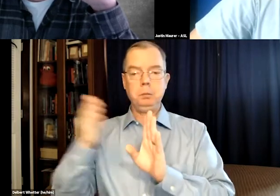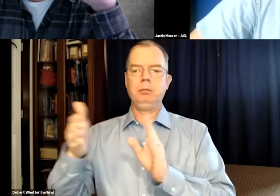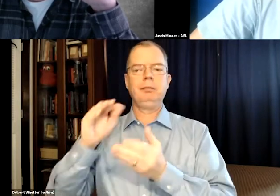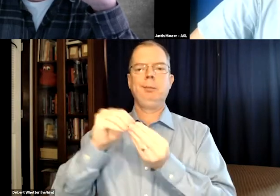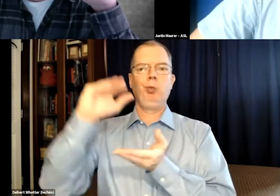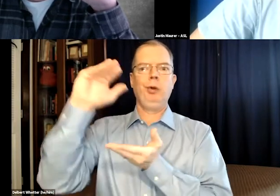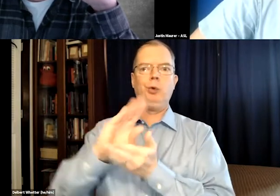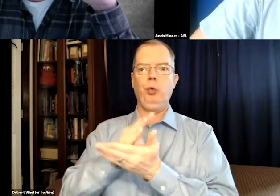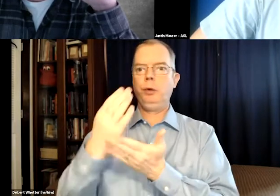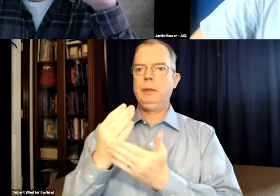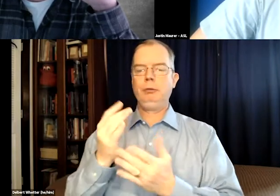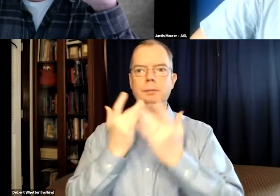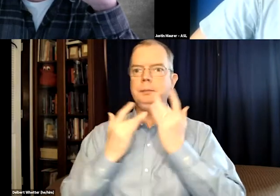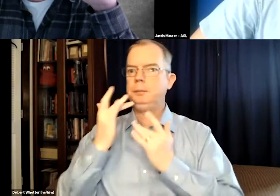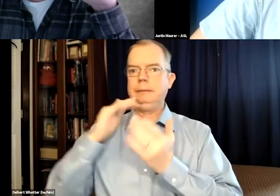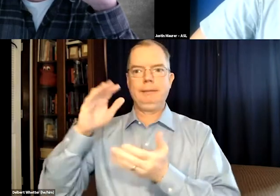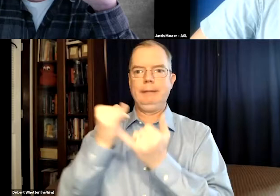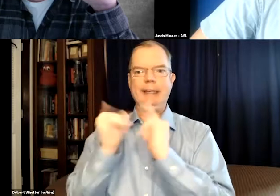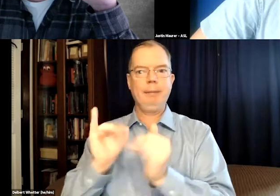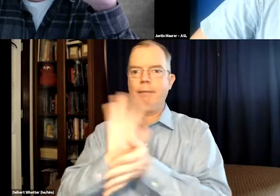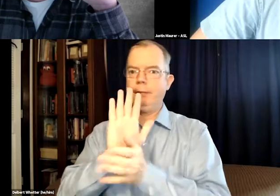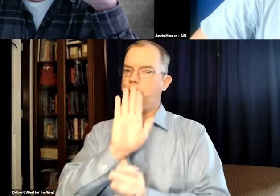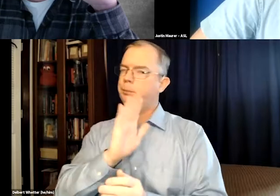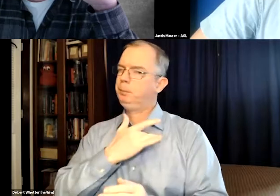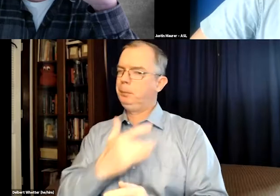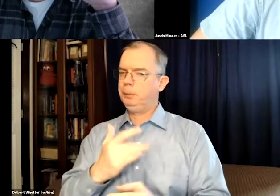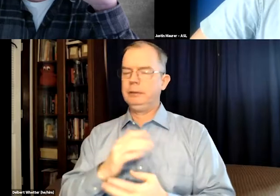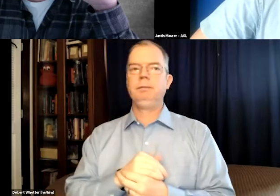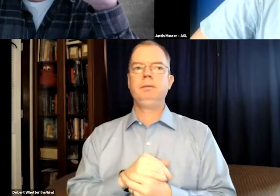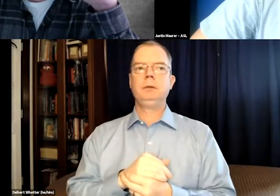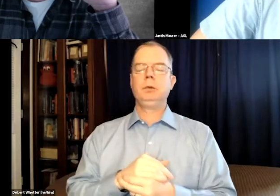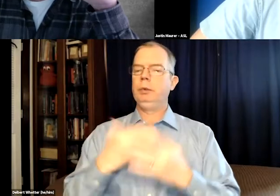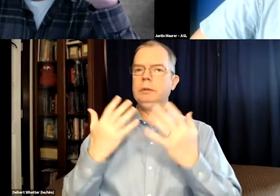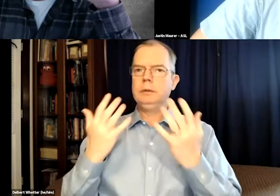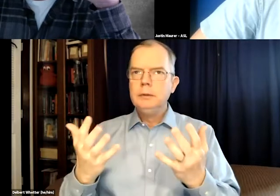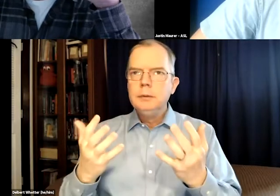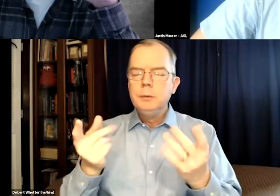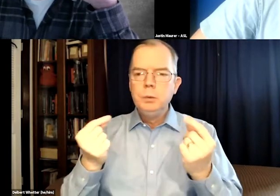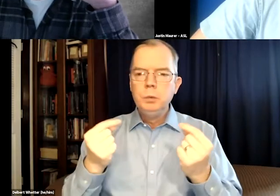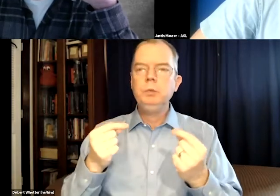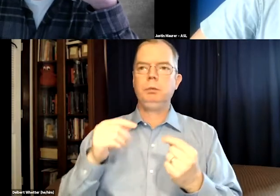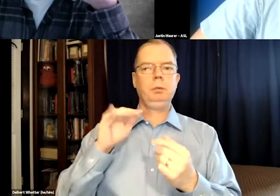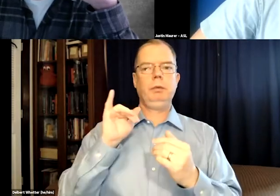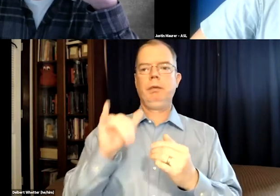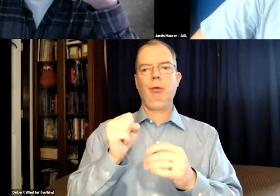And for my second and third film, they were a bit more low budget. They were very independent films with a lower budget.